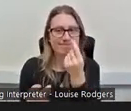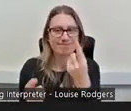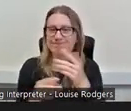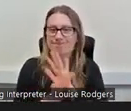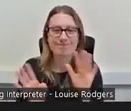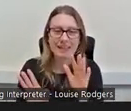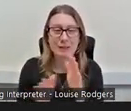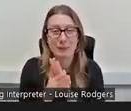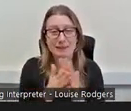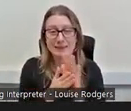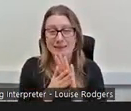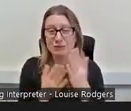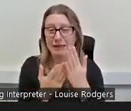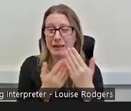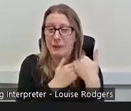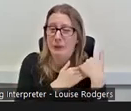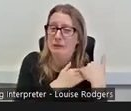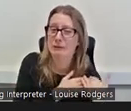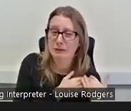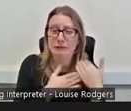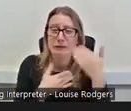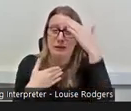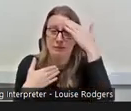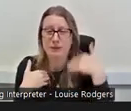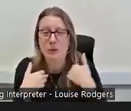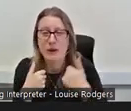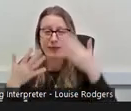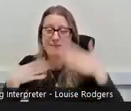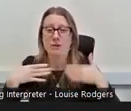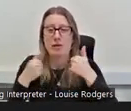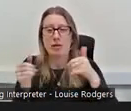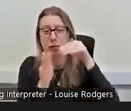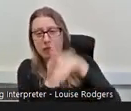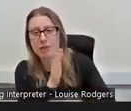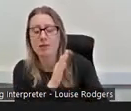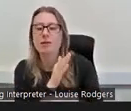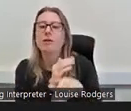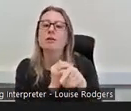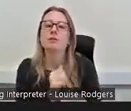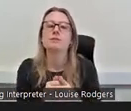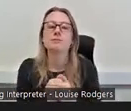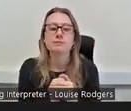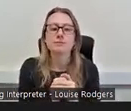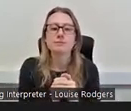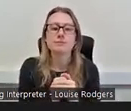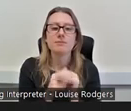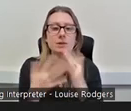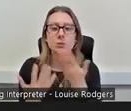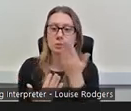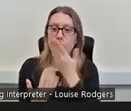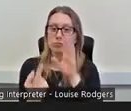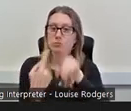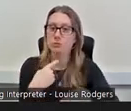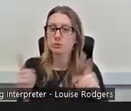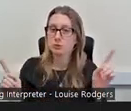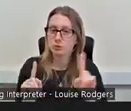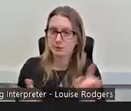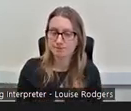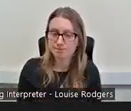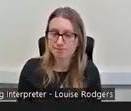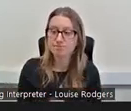huge strain on my mental and physical health so the school response was ‘okay if you don't want